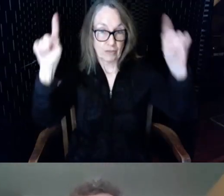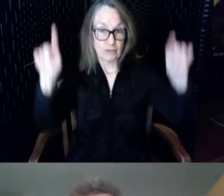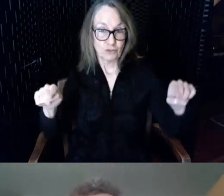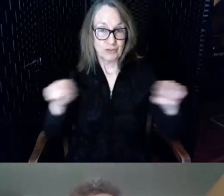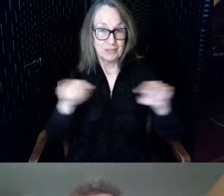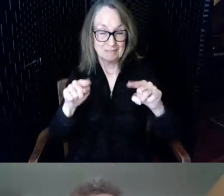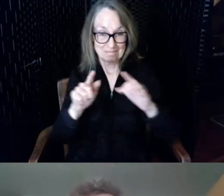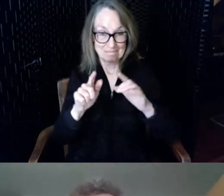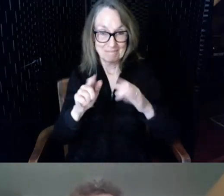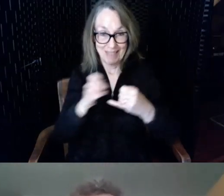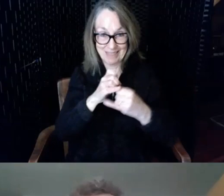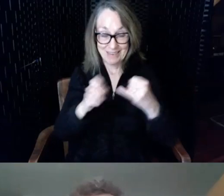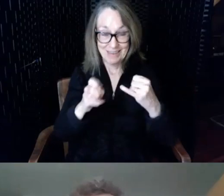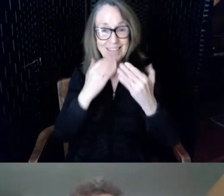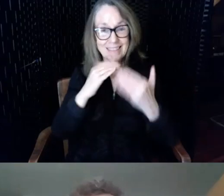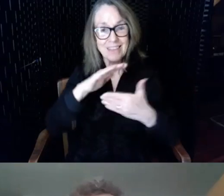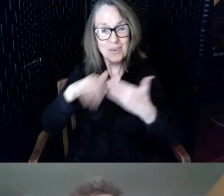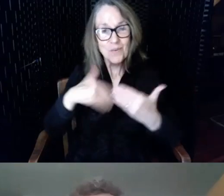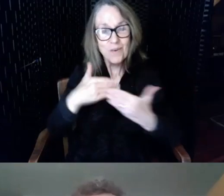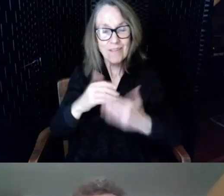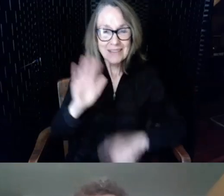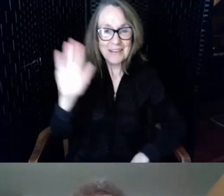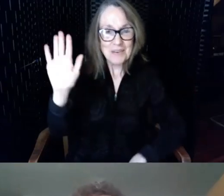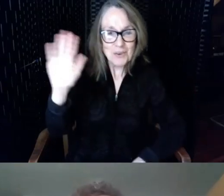thank you all and goodbye